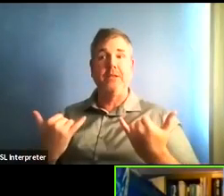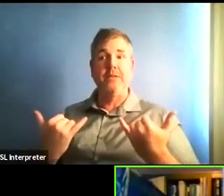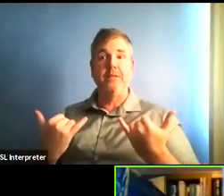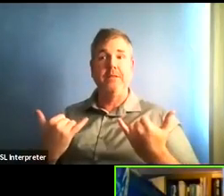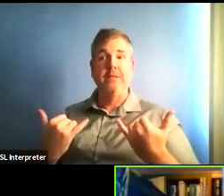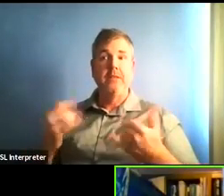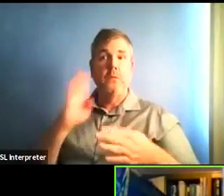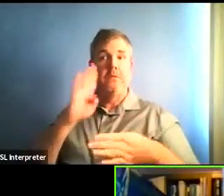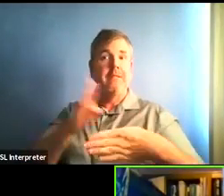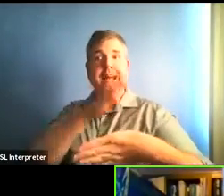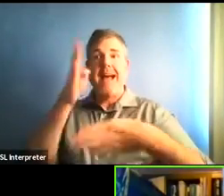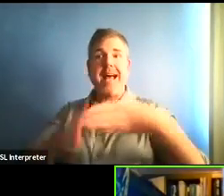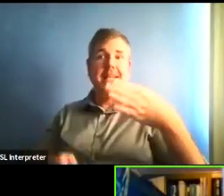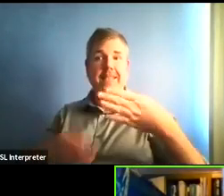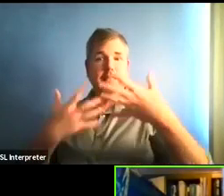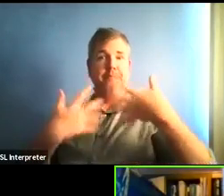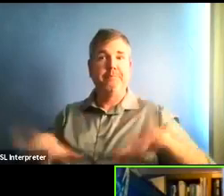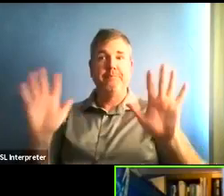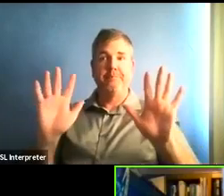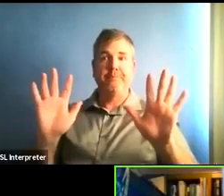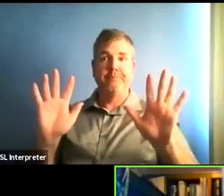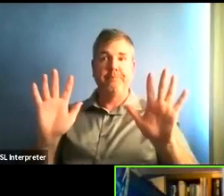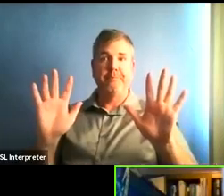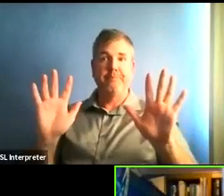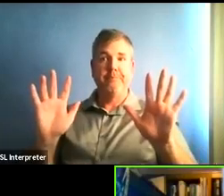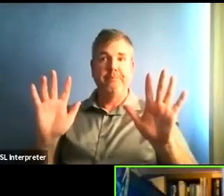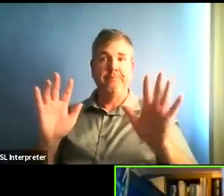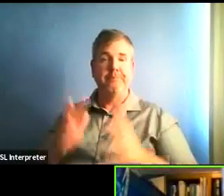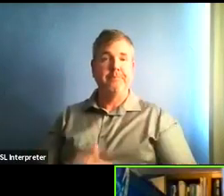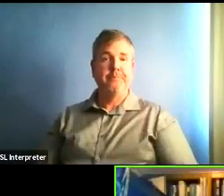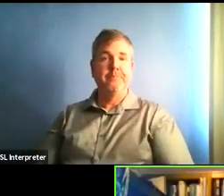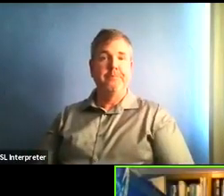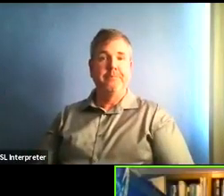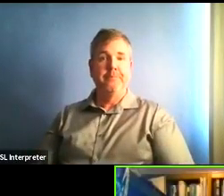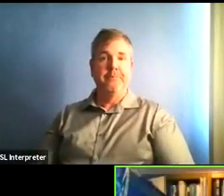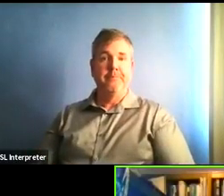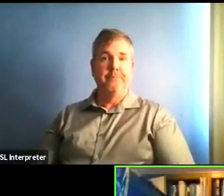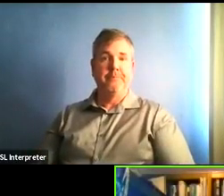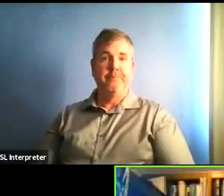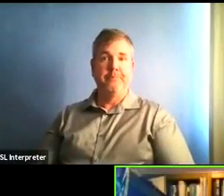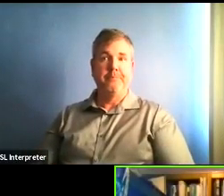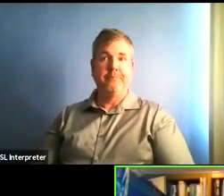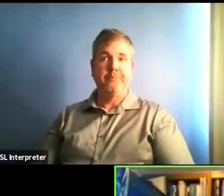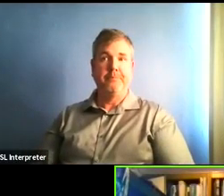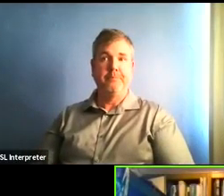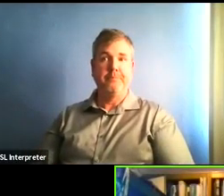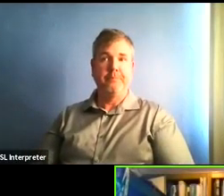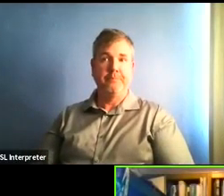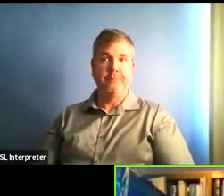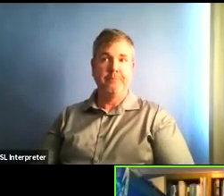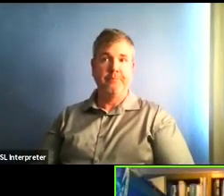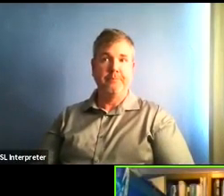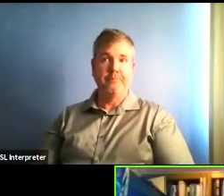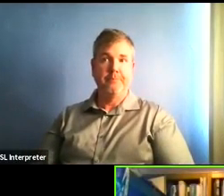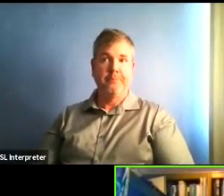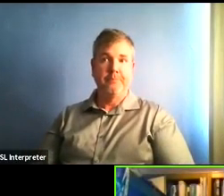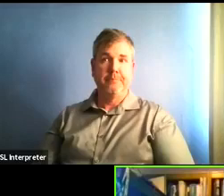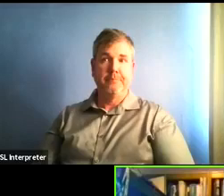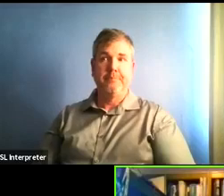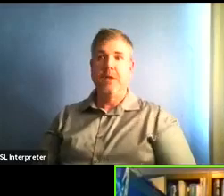I think it's an option and hopefully by next week we may be talking about what the red tier looks like.